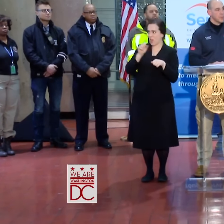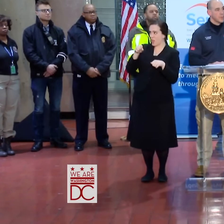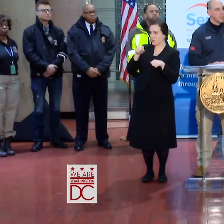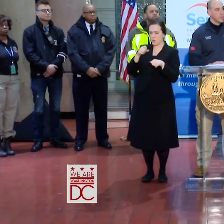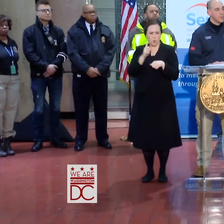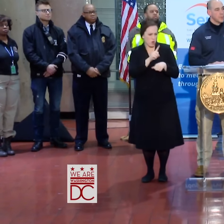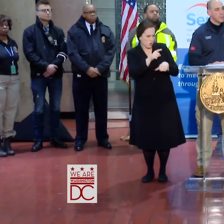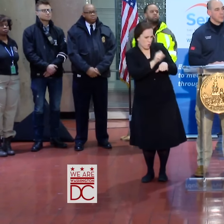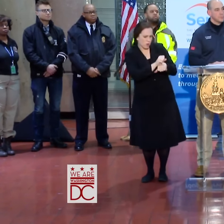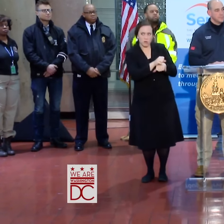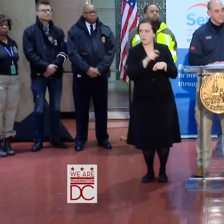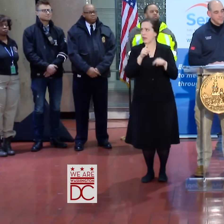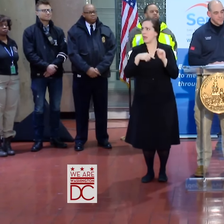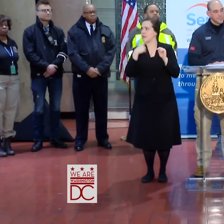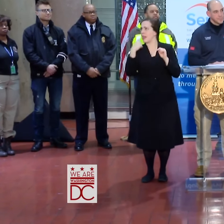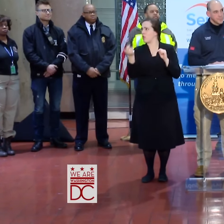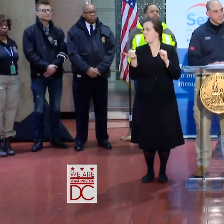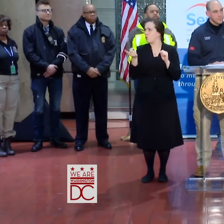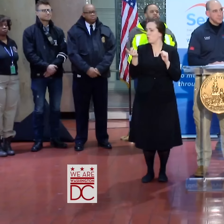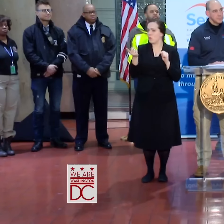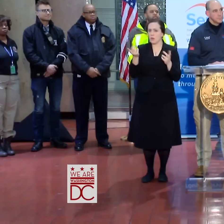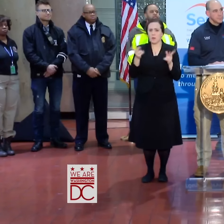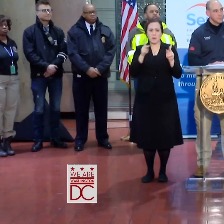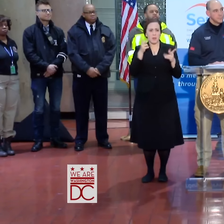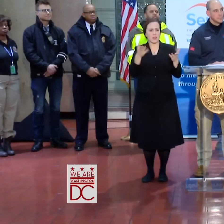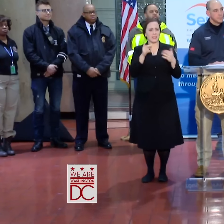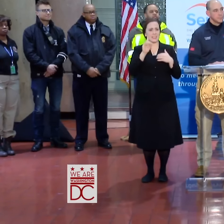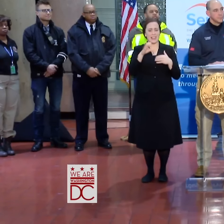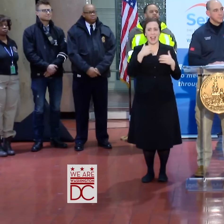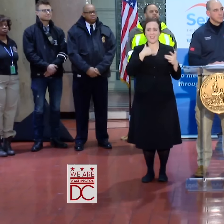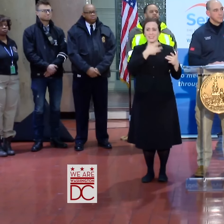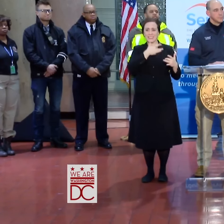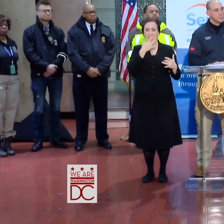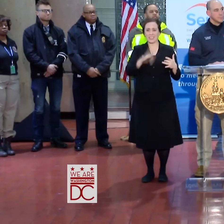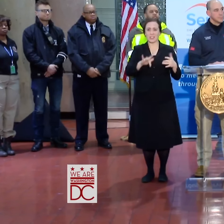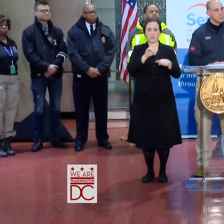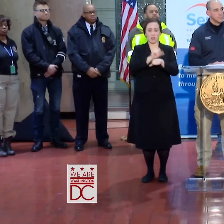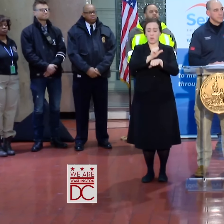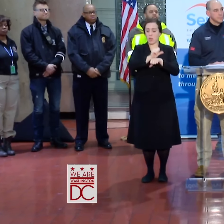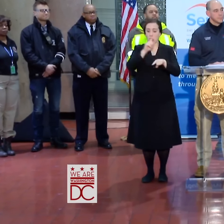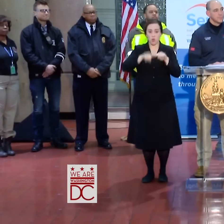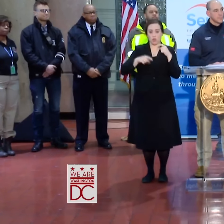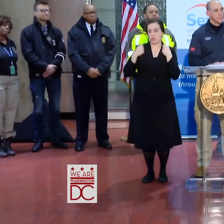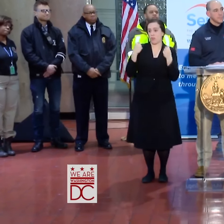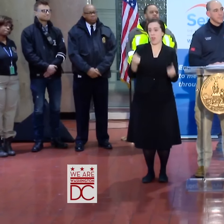AND I ASKED, ARE YOU ON YOUR WAY TO WORK? YES. WHERE DO YOU WORK? CAN'T TELL YOU. WE HAVE A LOT OF PEOPLE IN D.C. WHO HAVE SENSITIVE JOBS AND